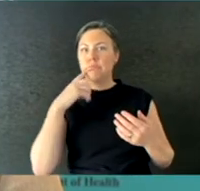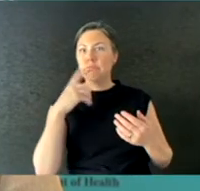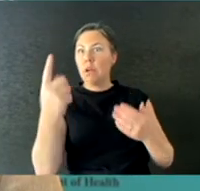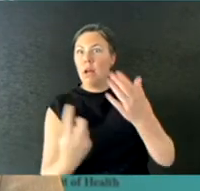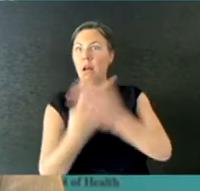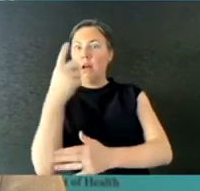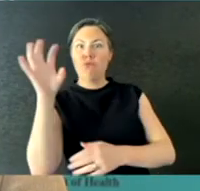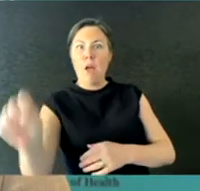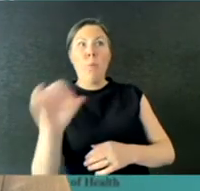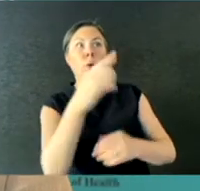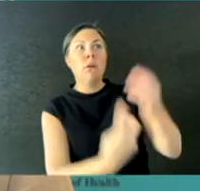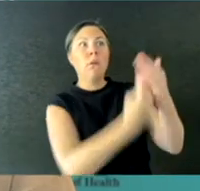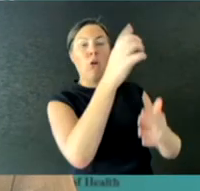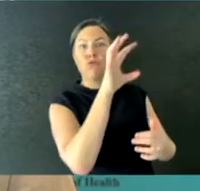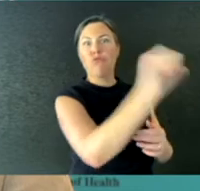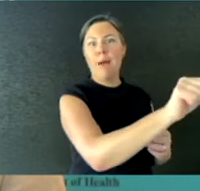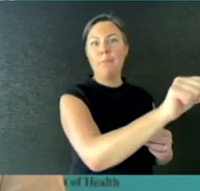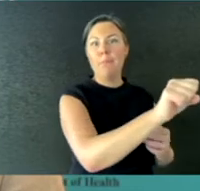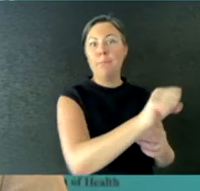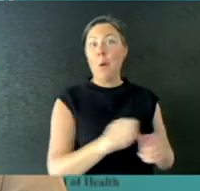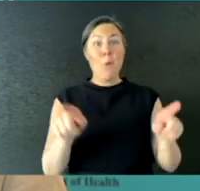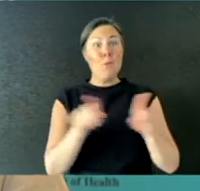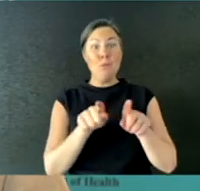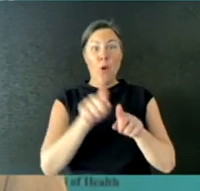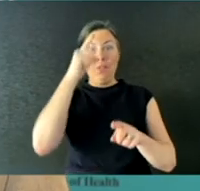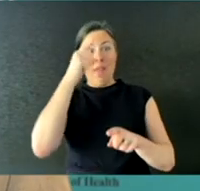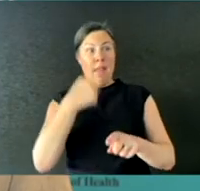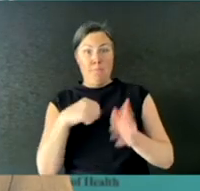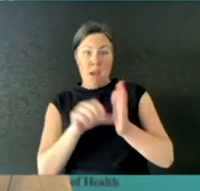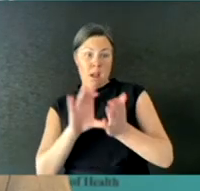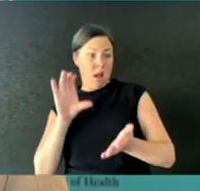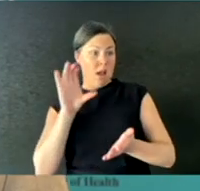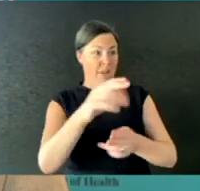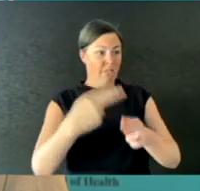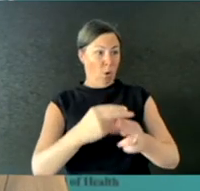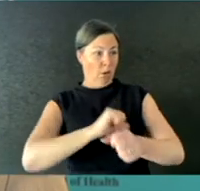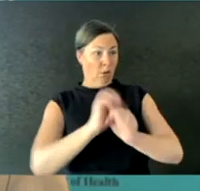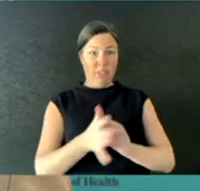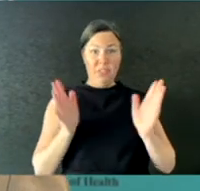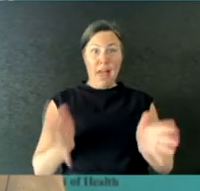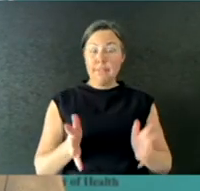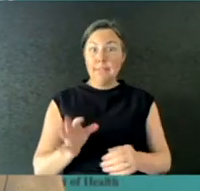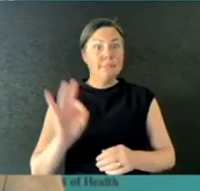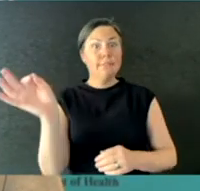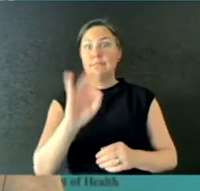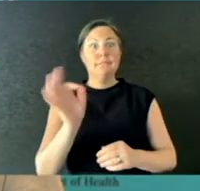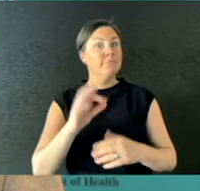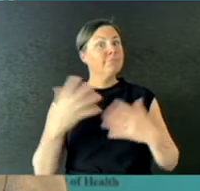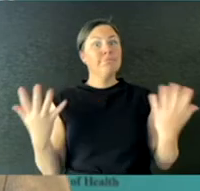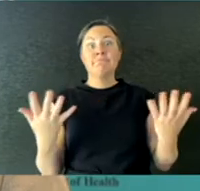is going to need to continue to be developed, to continue to be improved, throughout 2021 and beyond.